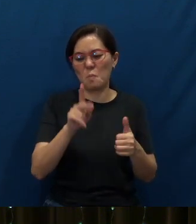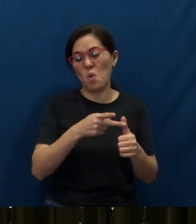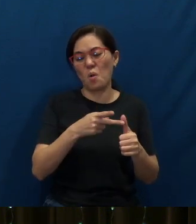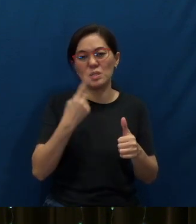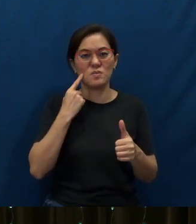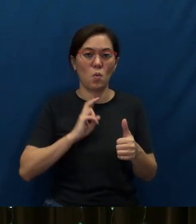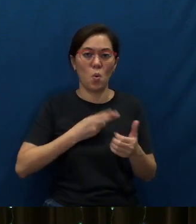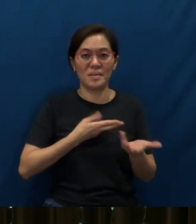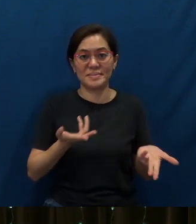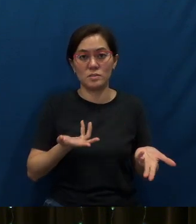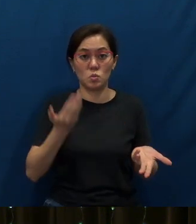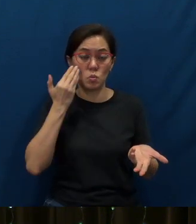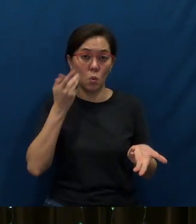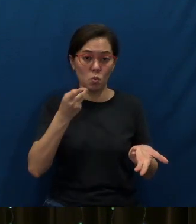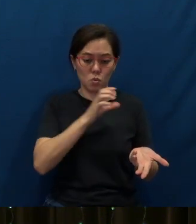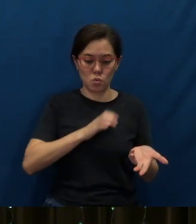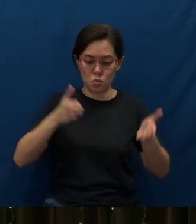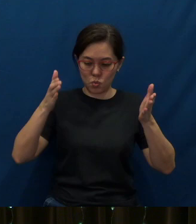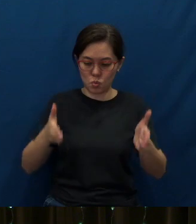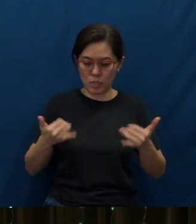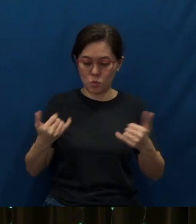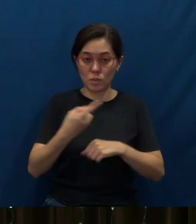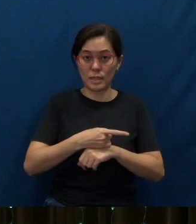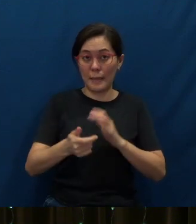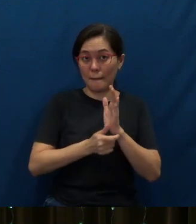You know in Christianity Today - a magazine -